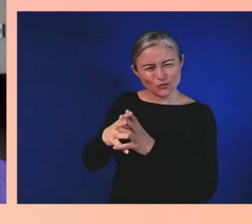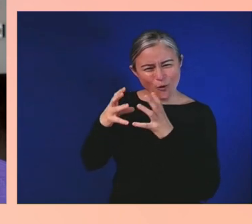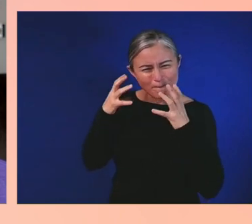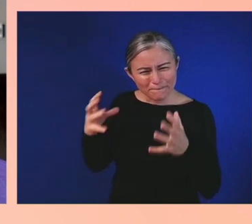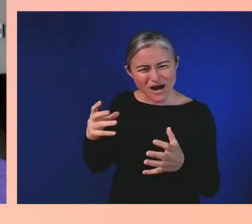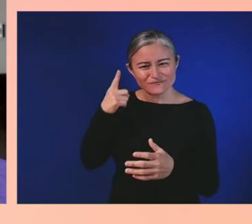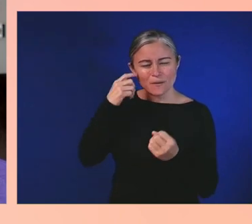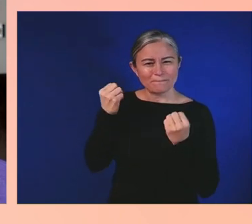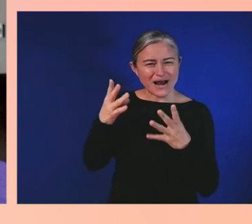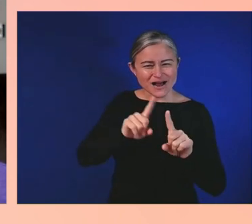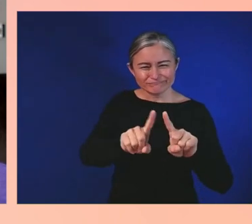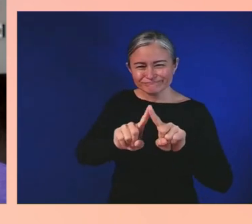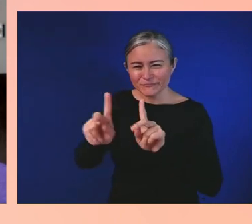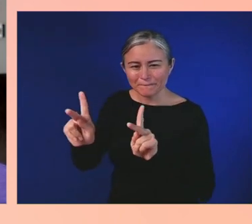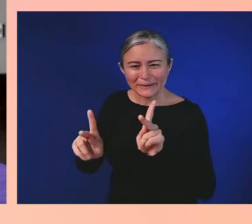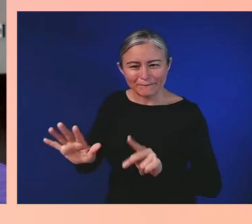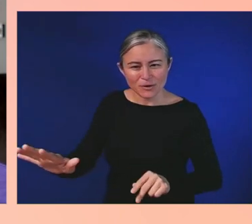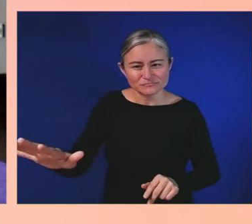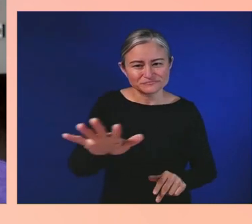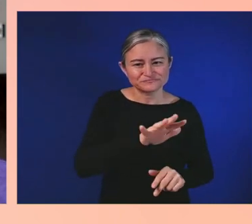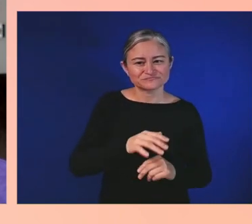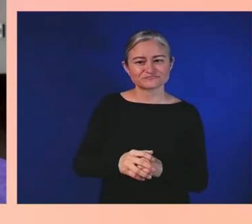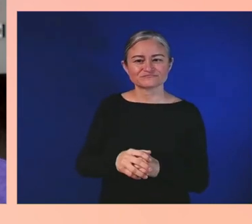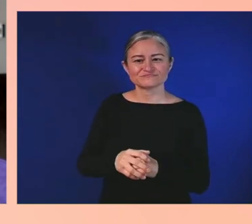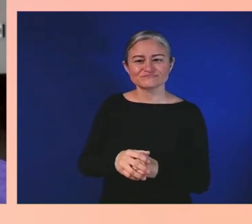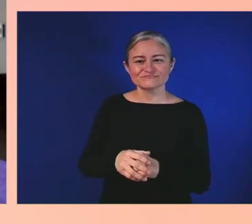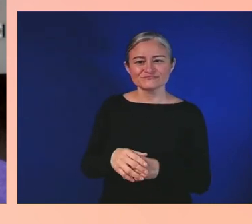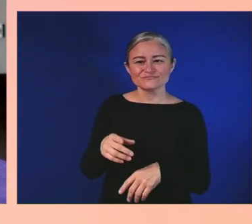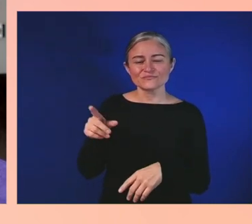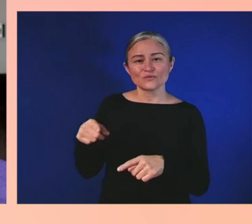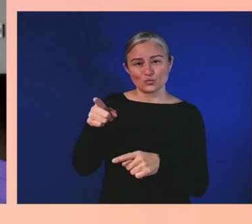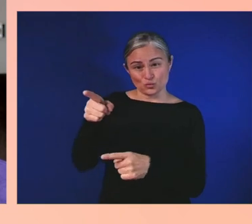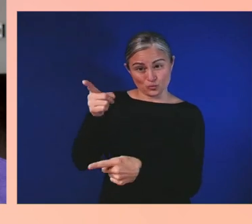accessibility is so important in the gaming space?